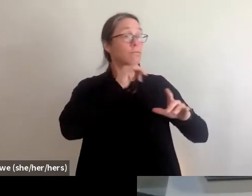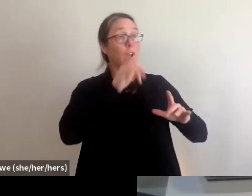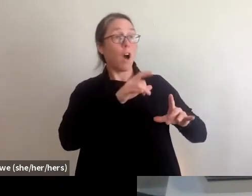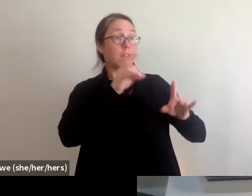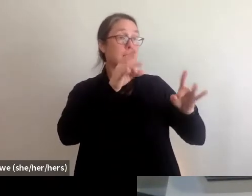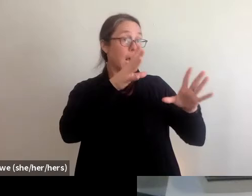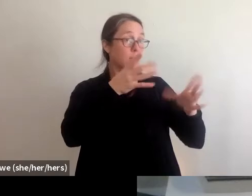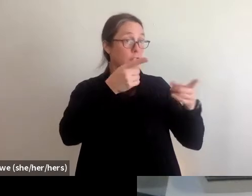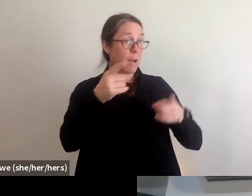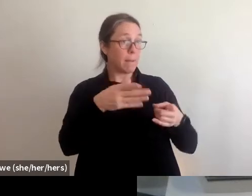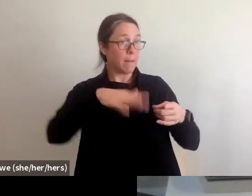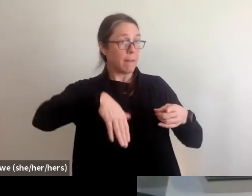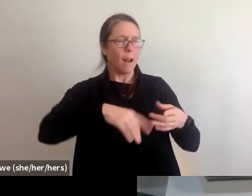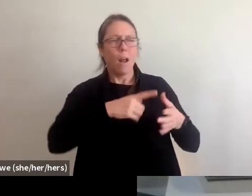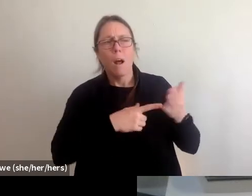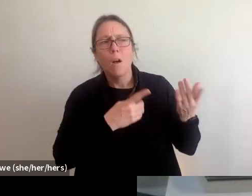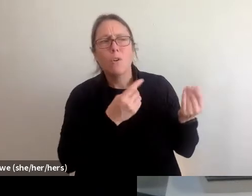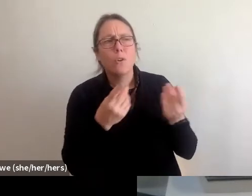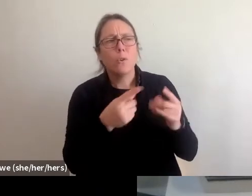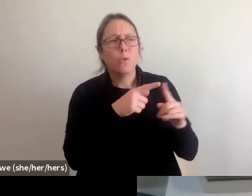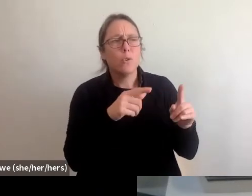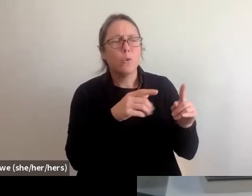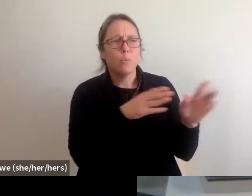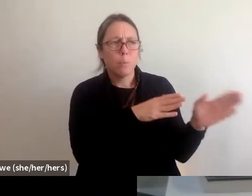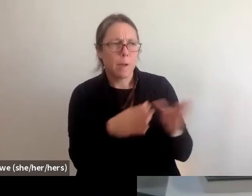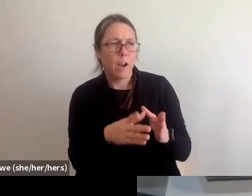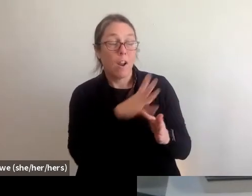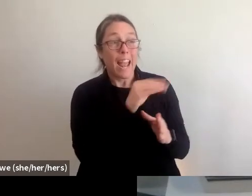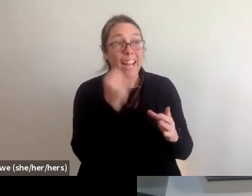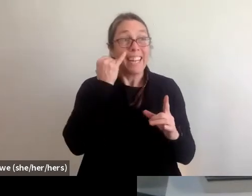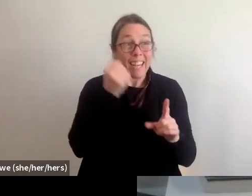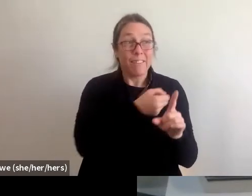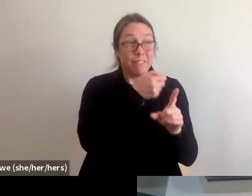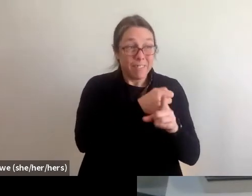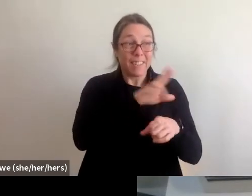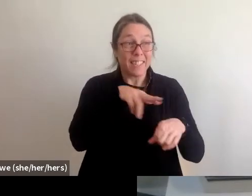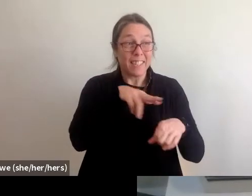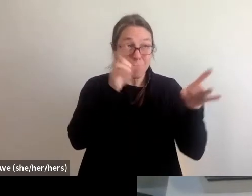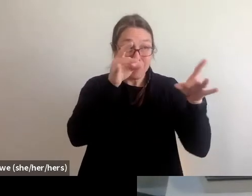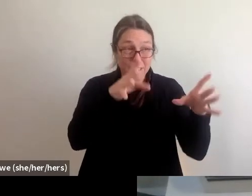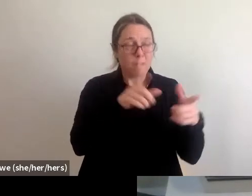And then if it's an a disaster where can I go to seek help or know their rights?